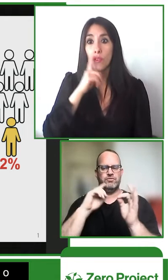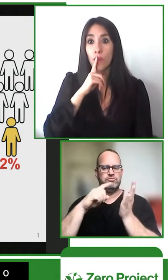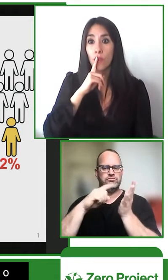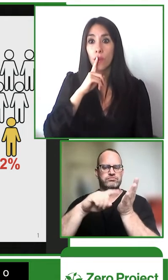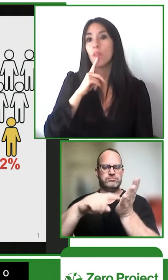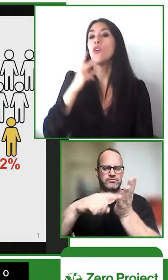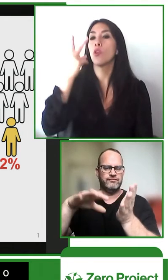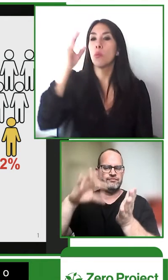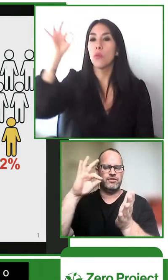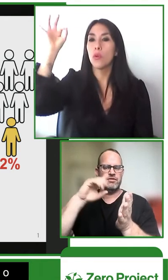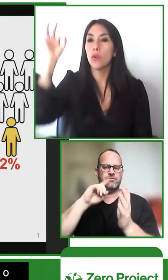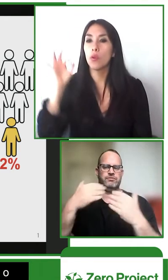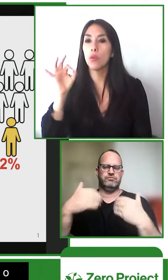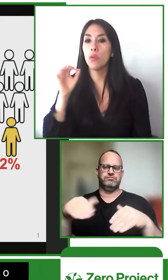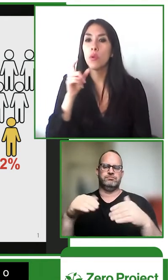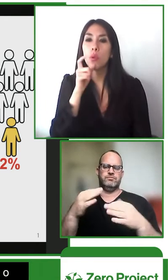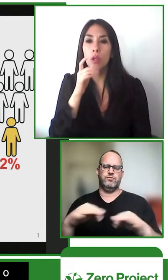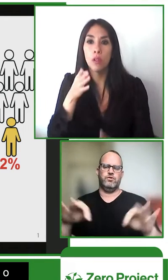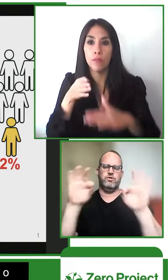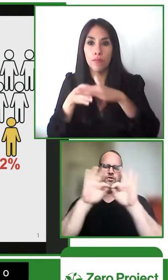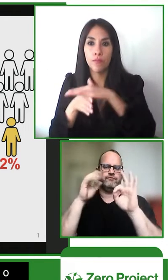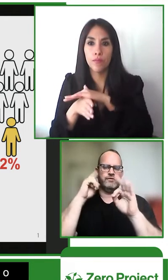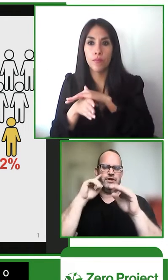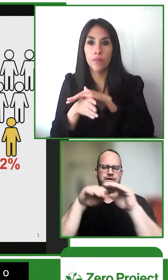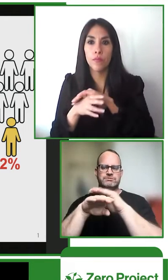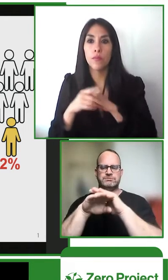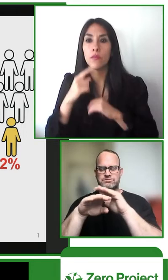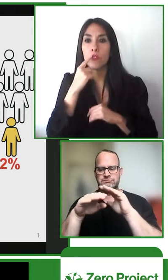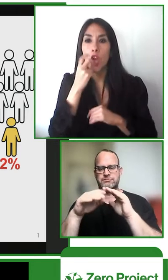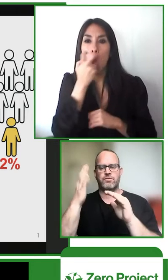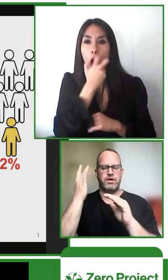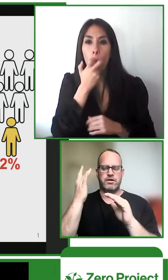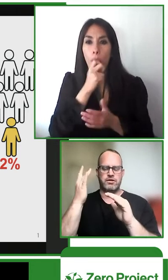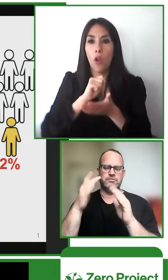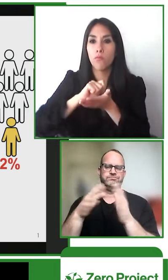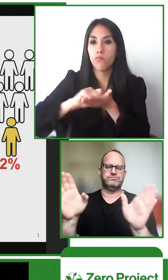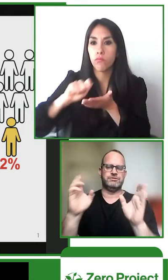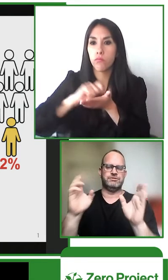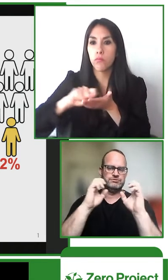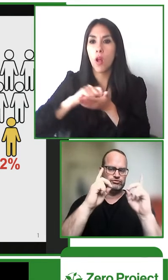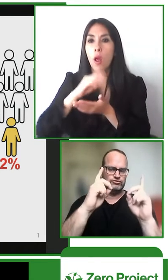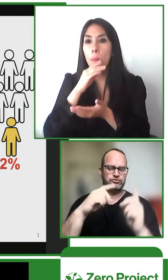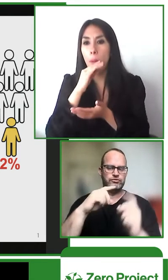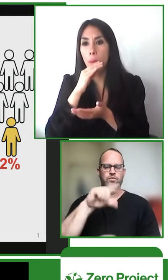of the total number of children and so we know from research that access to